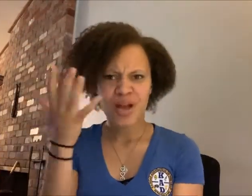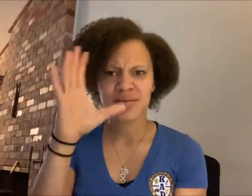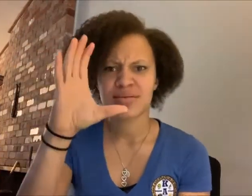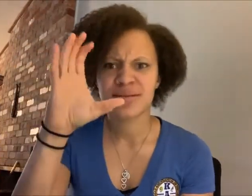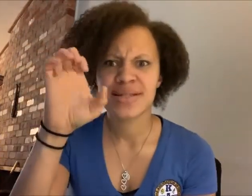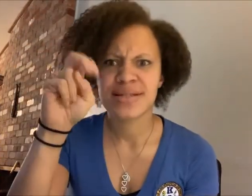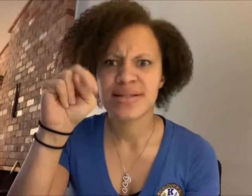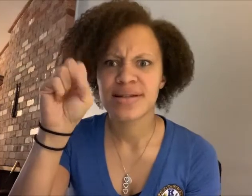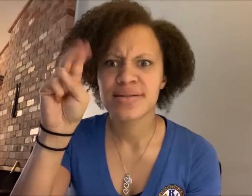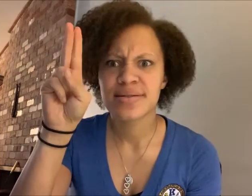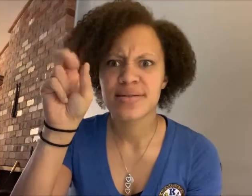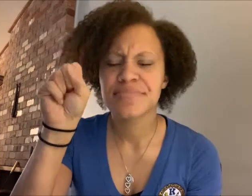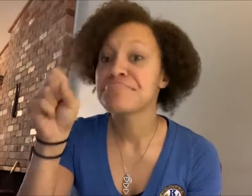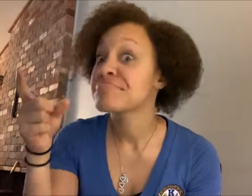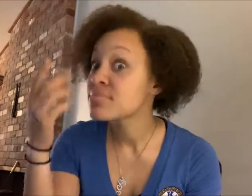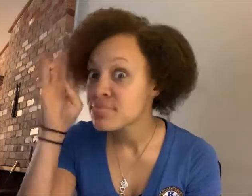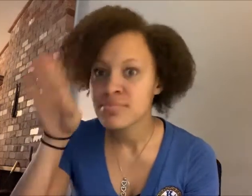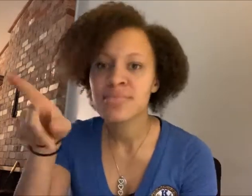Do you know what census is?